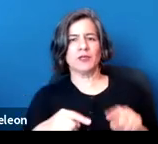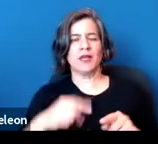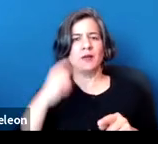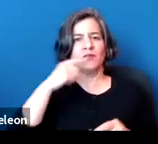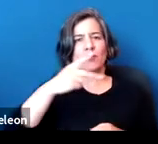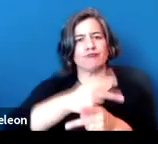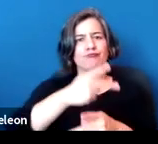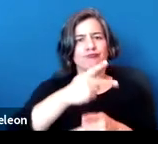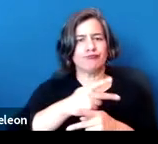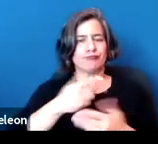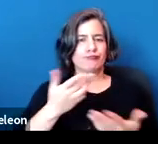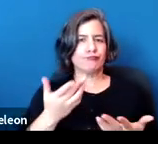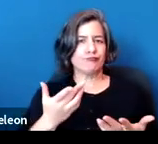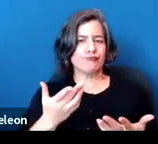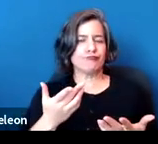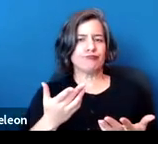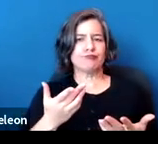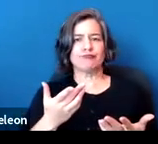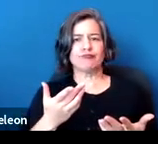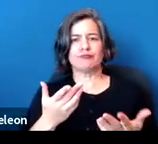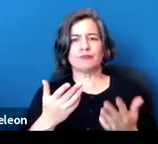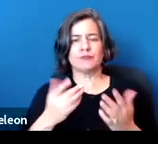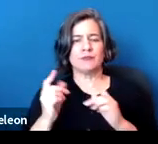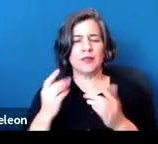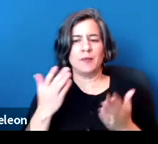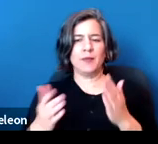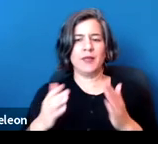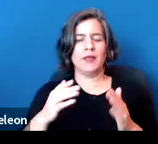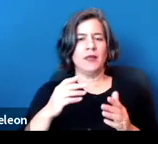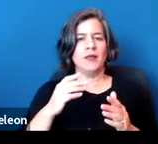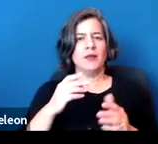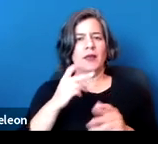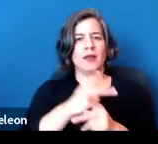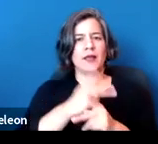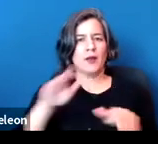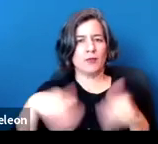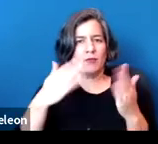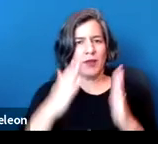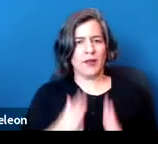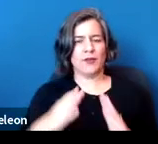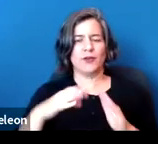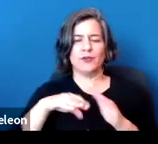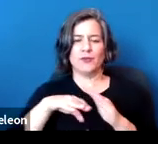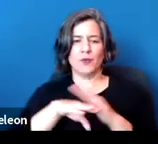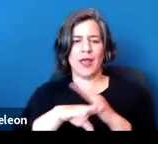or potentially permit a caregiver or support person to access, you know, the laundry room,